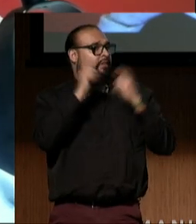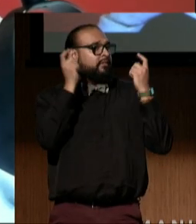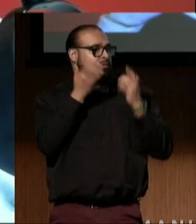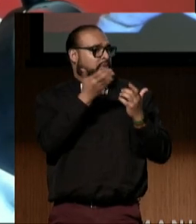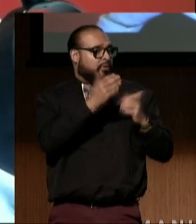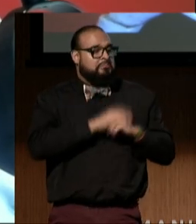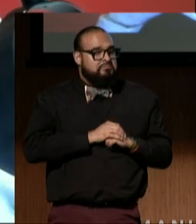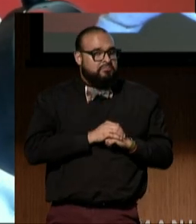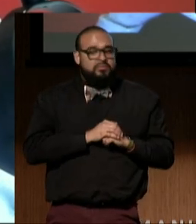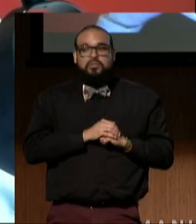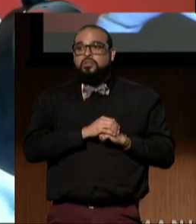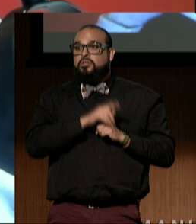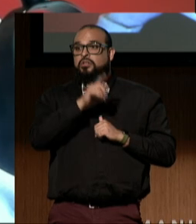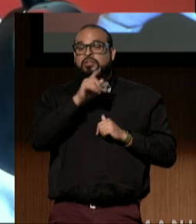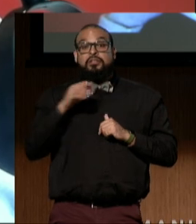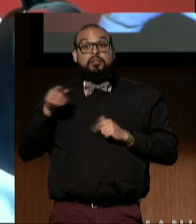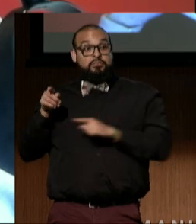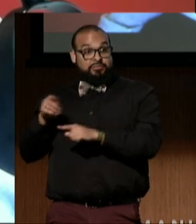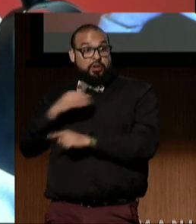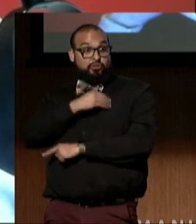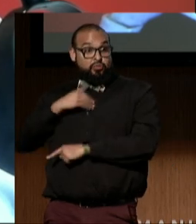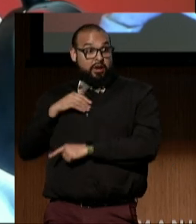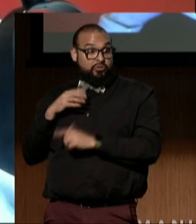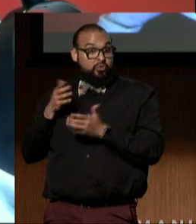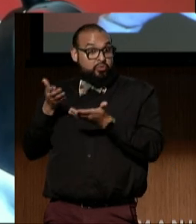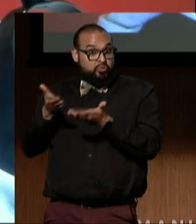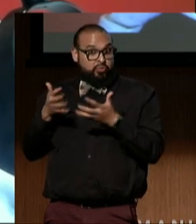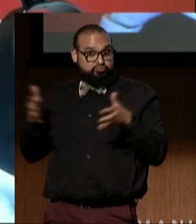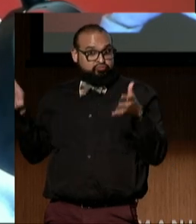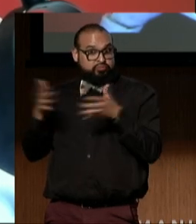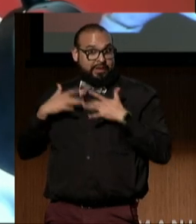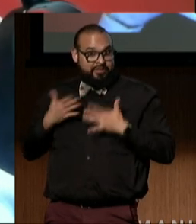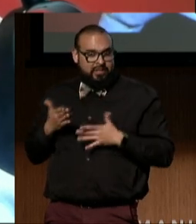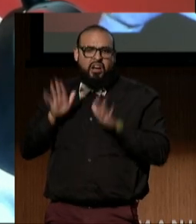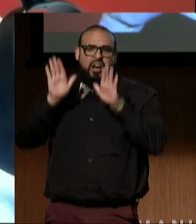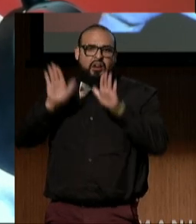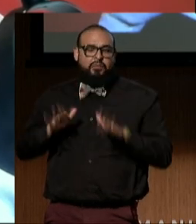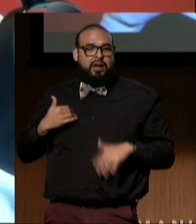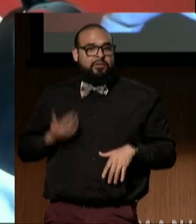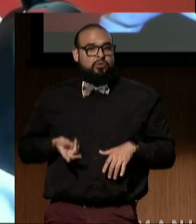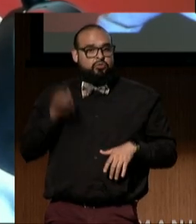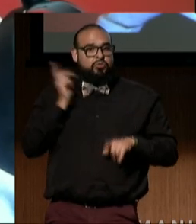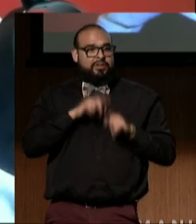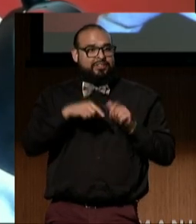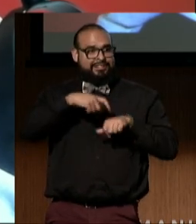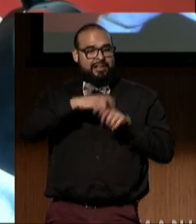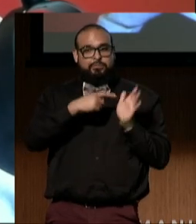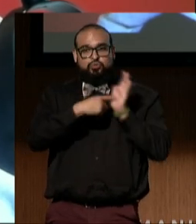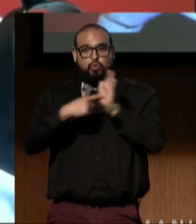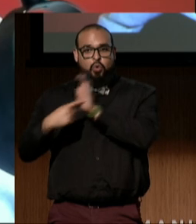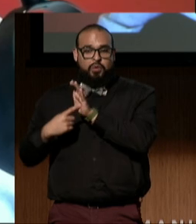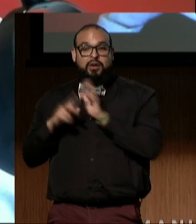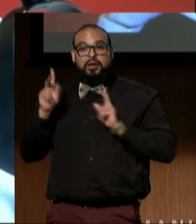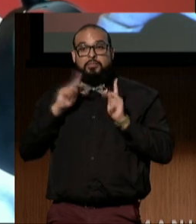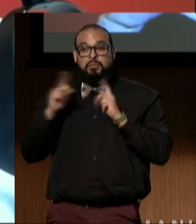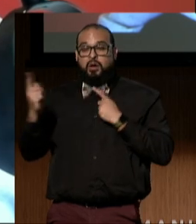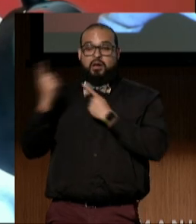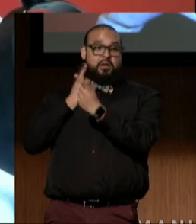The reception in Toronto was wonderful. We had two screenings. People were coming up to us,